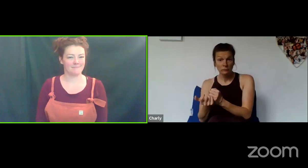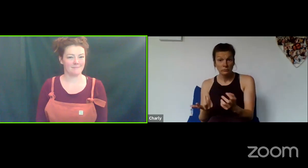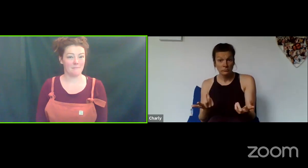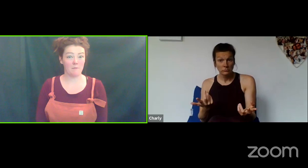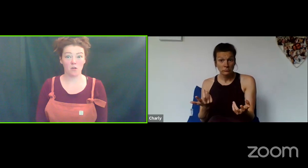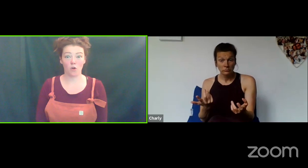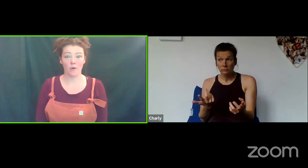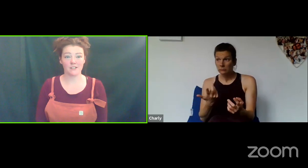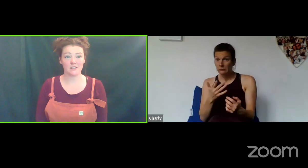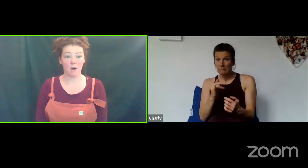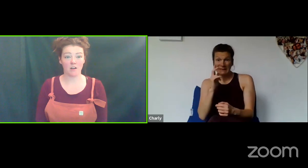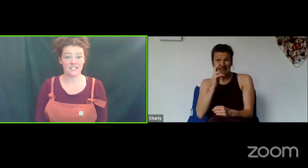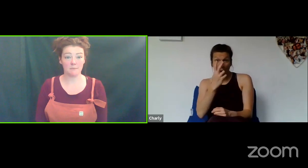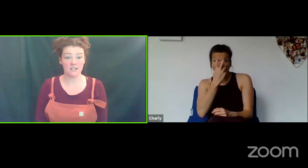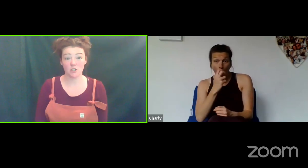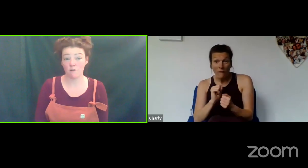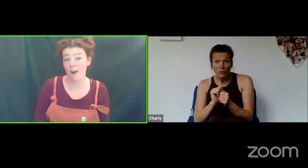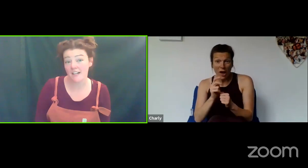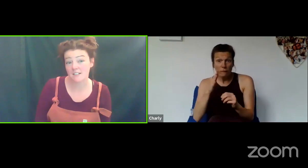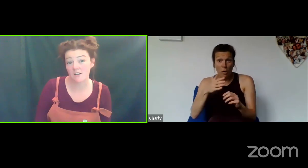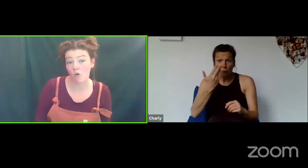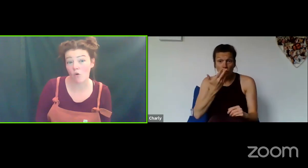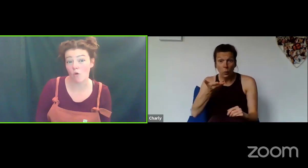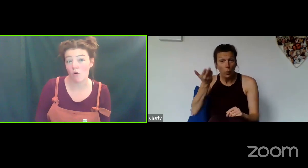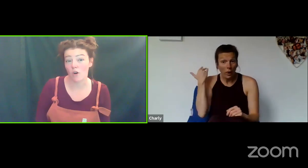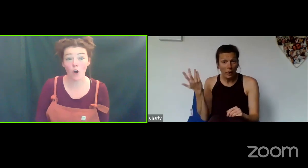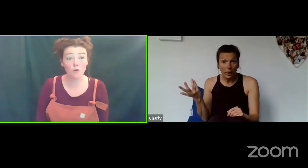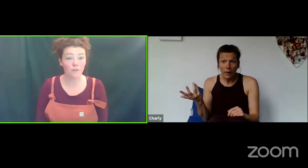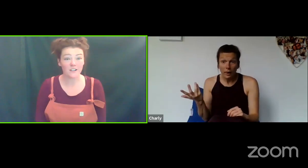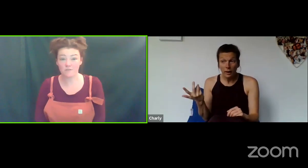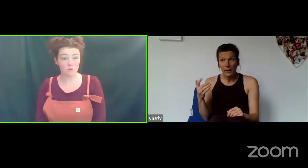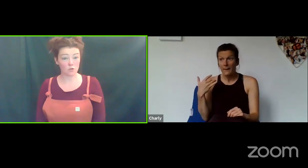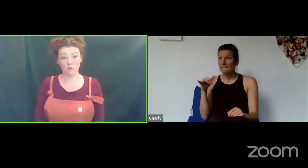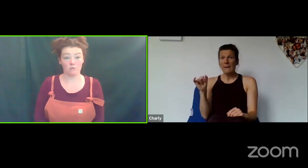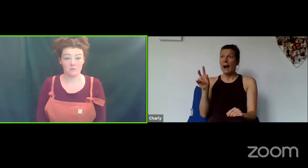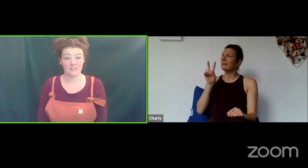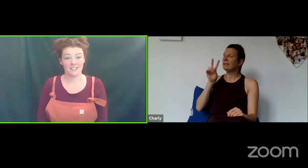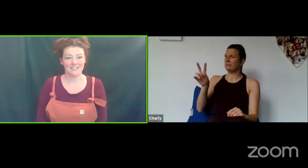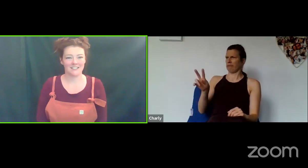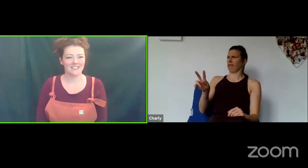Maybe you're going to the party to meet a new friend or an old friend from school.